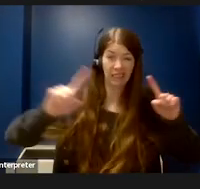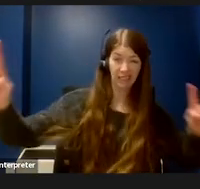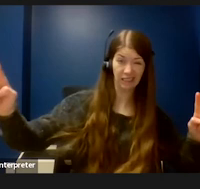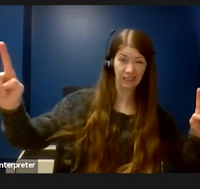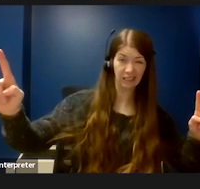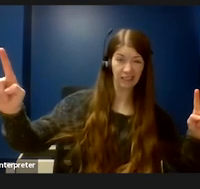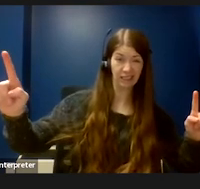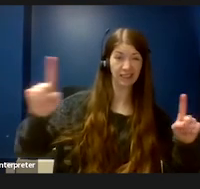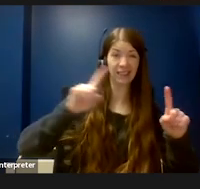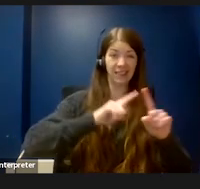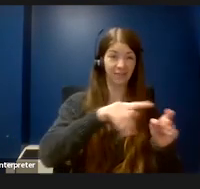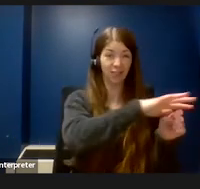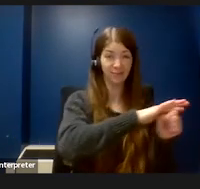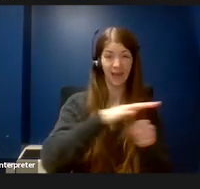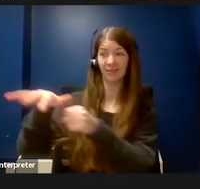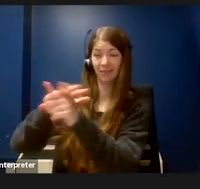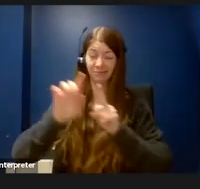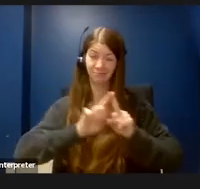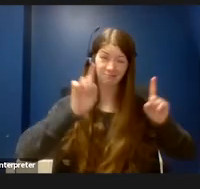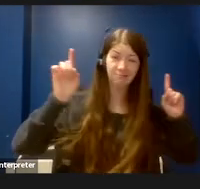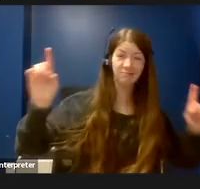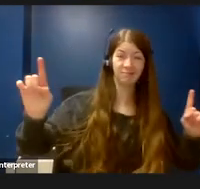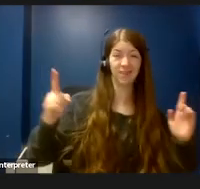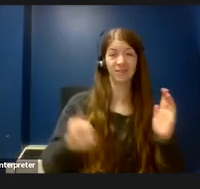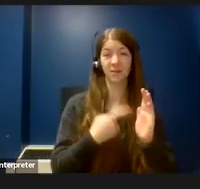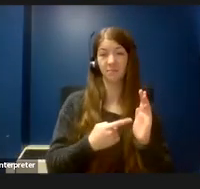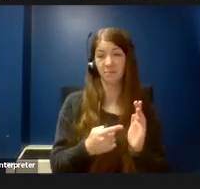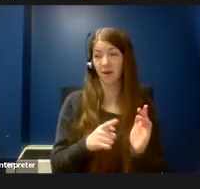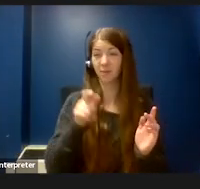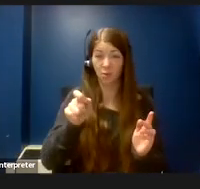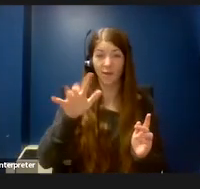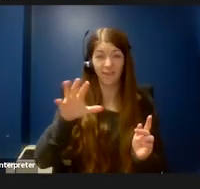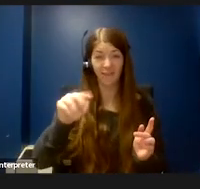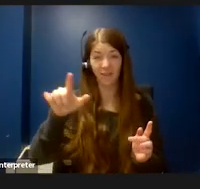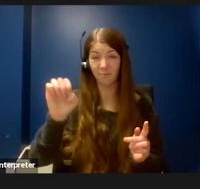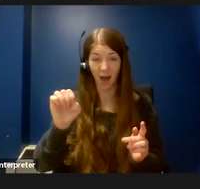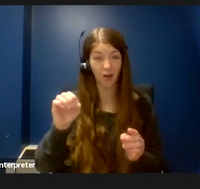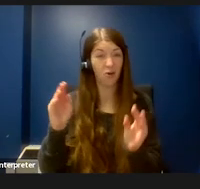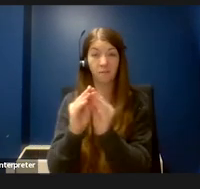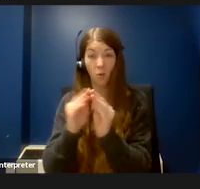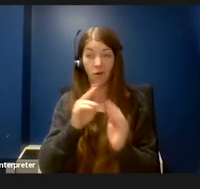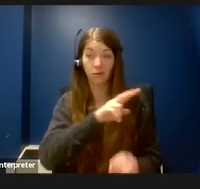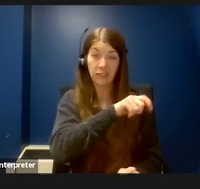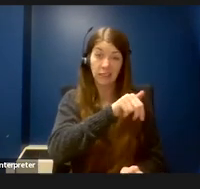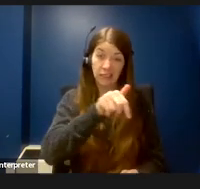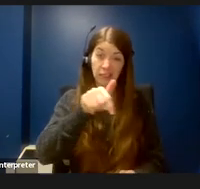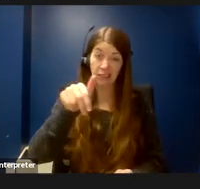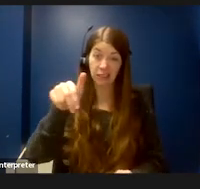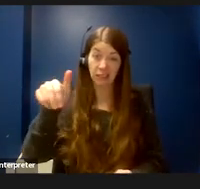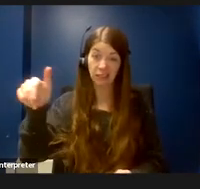Sometimes I needed to walk a half a mile or more to get from one talk to the next and had about five or ten minutes to do so.